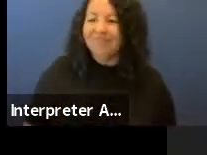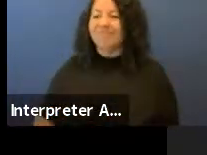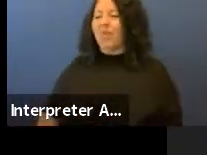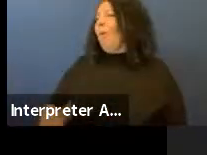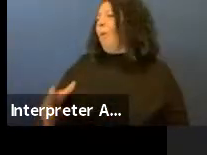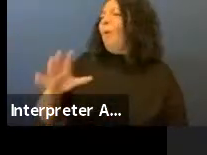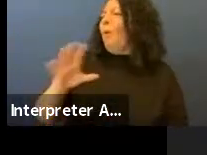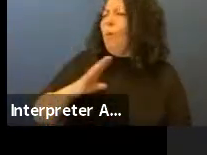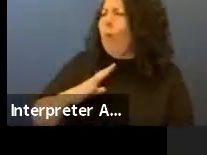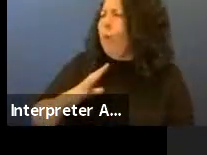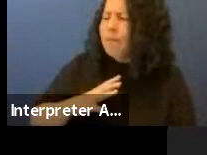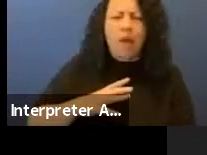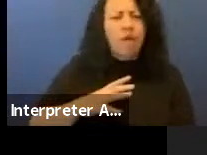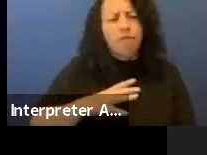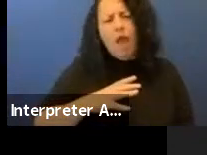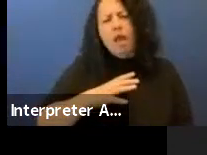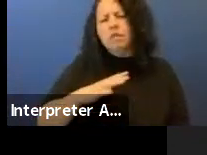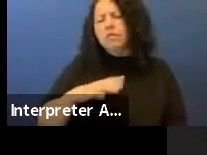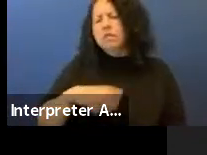Suzan: I wanted to